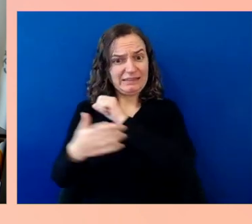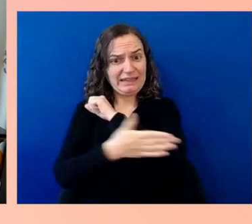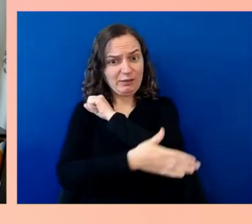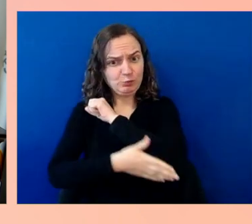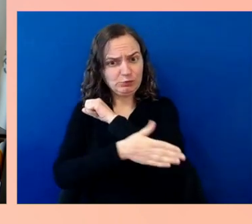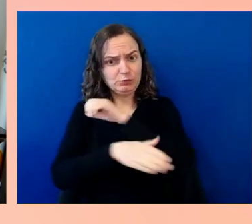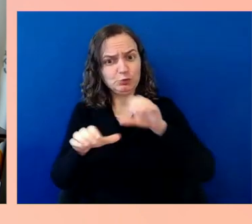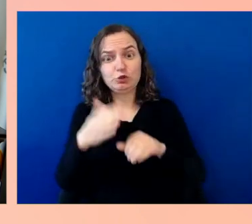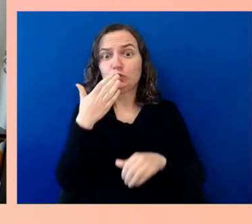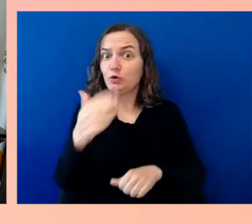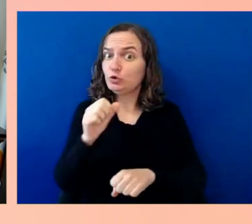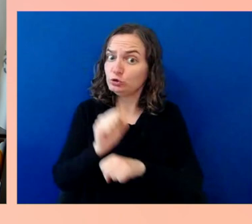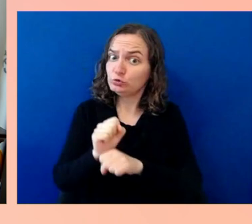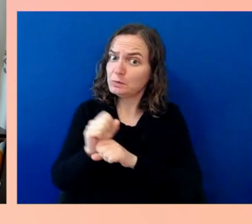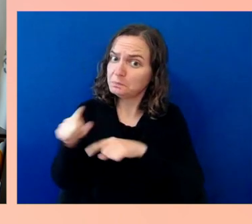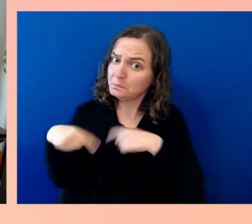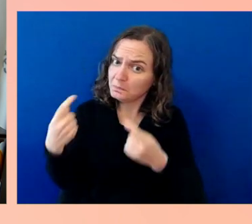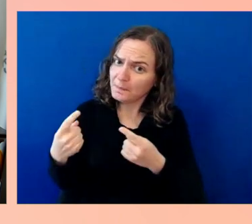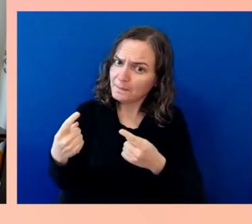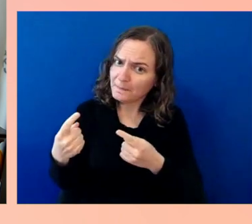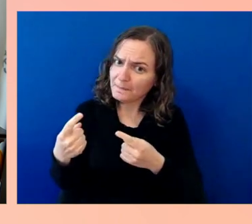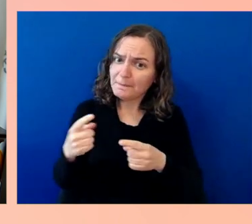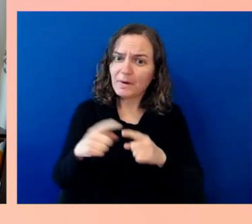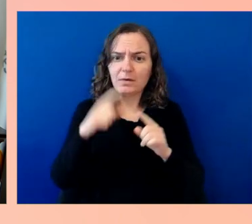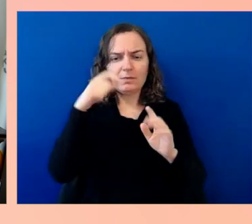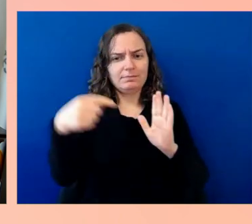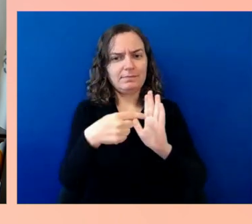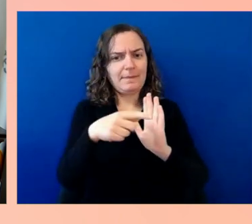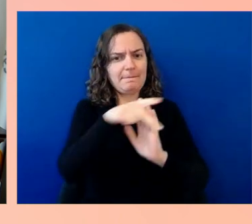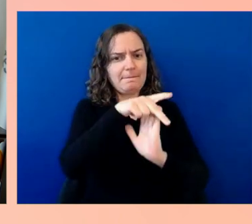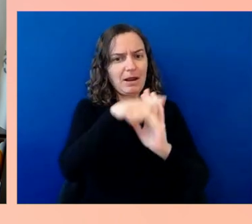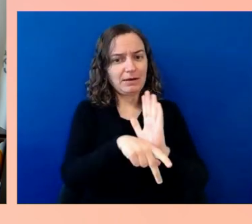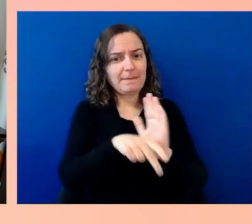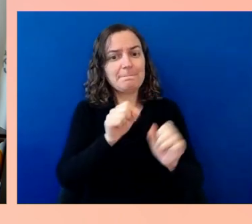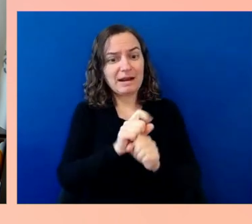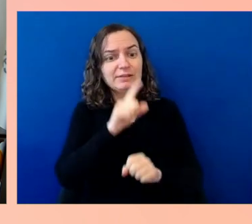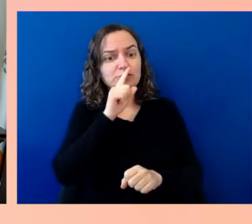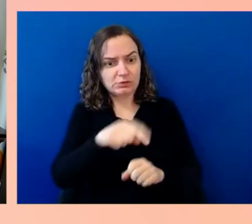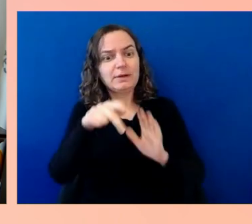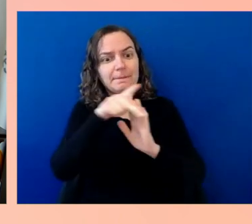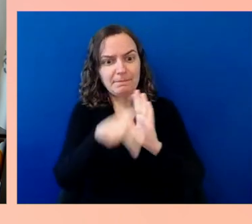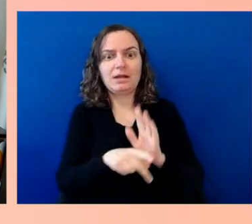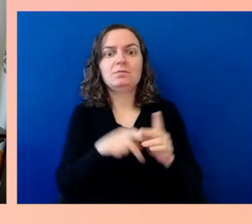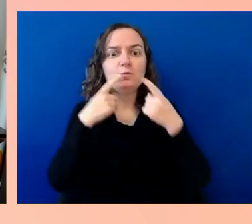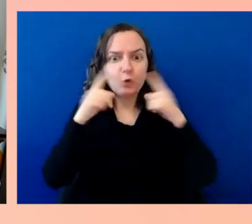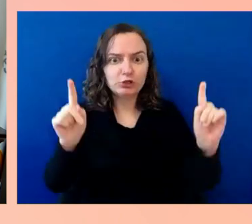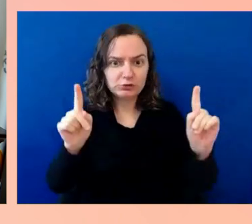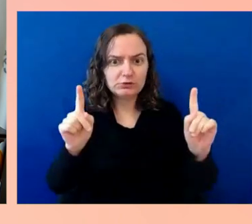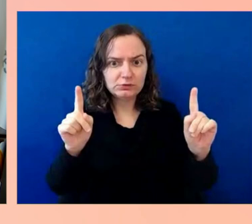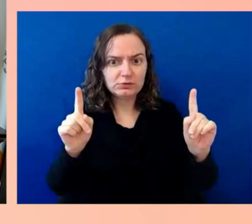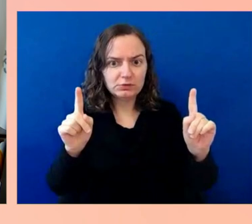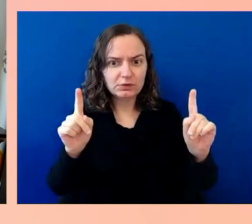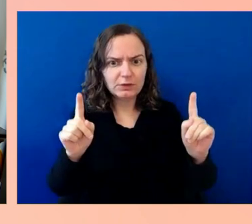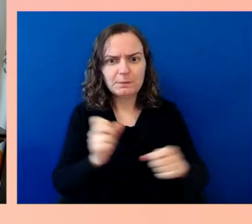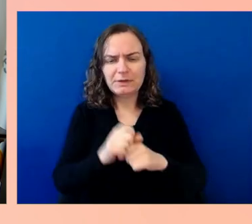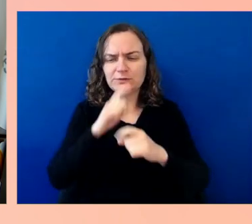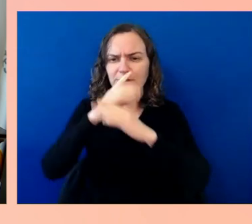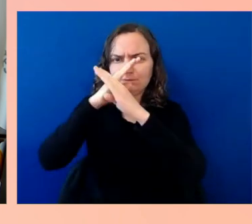the obstacles of any kind that stand between people and a life of their choosing. One of the most basic things you need in order